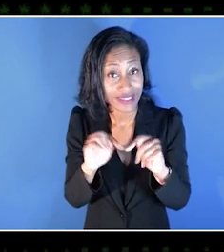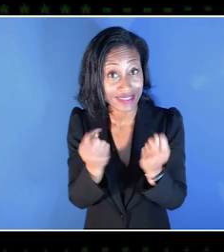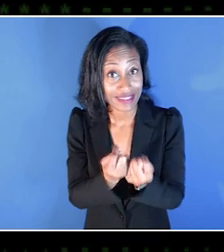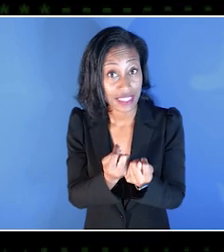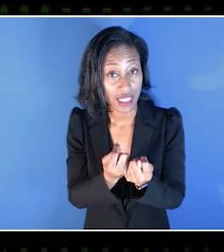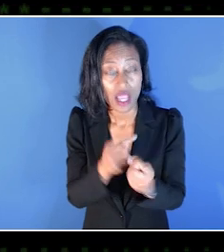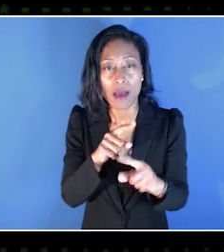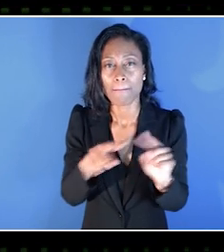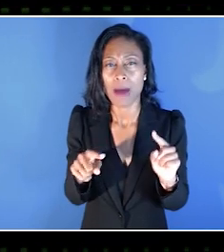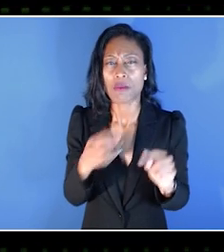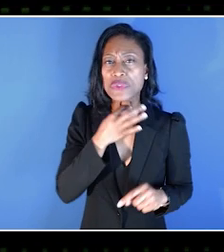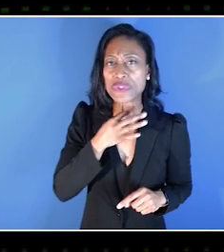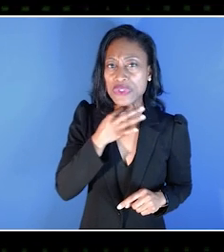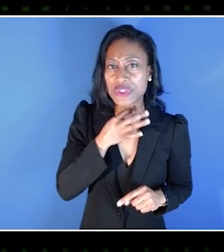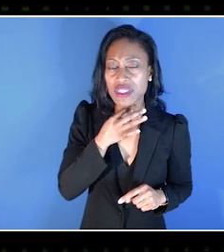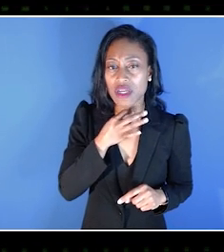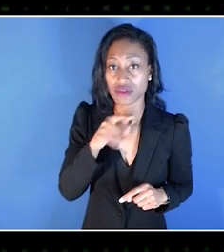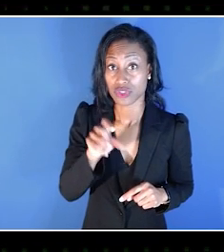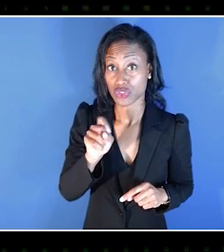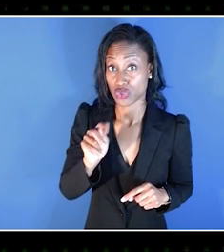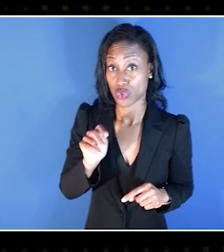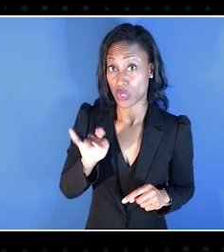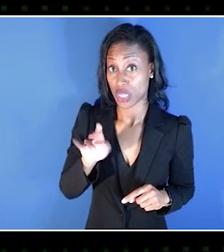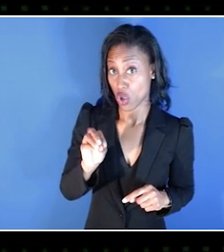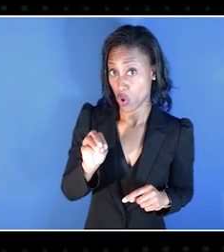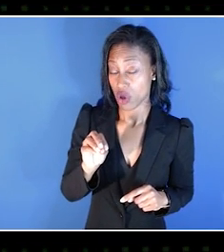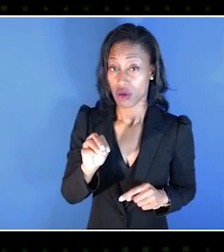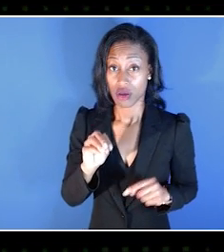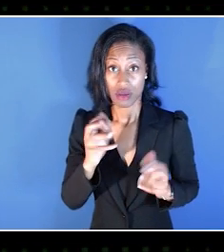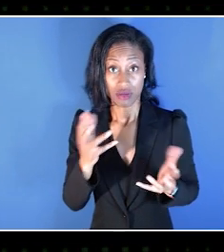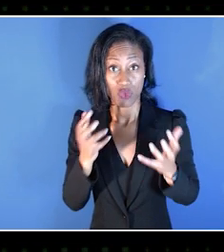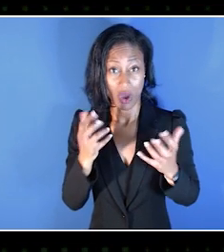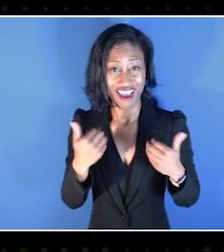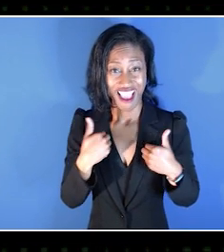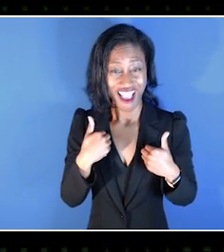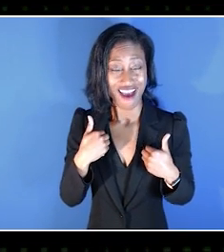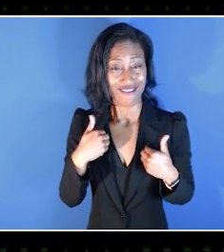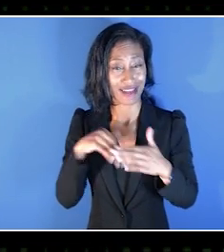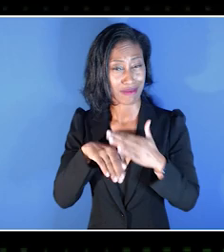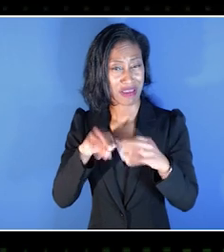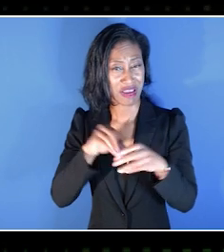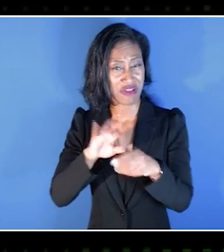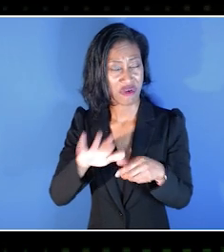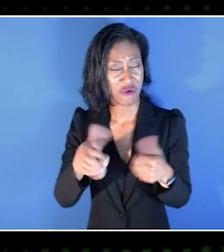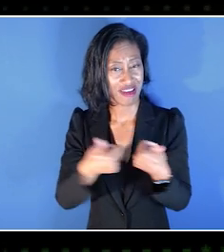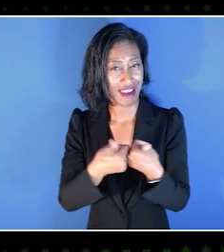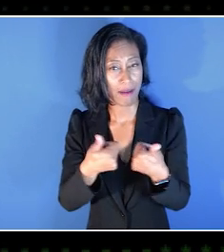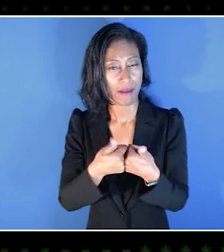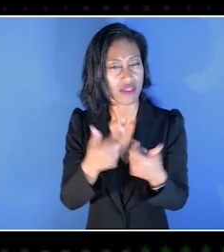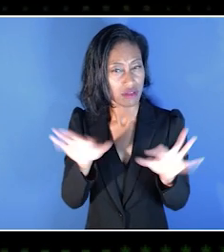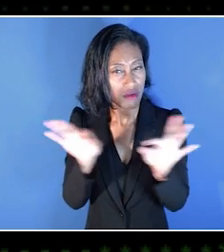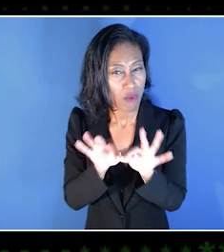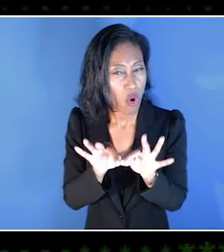but I'm curious as to, as a studio and wanting to be able to have accessibility in your game, like how important was that?